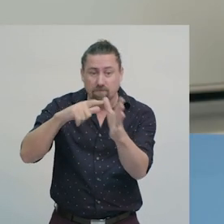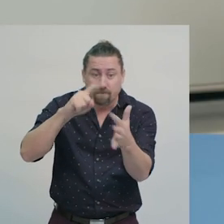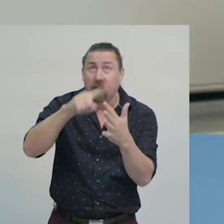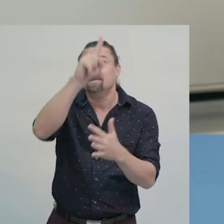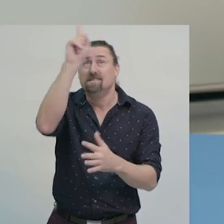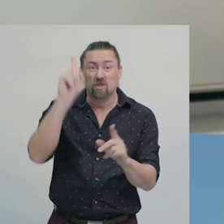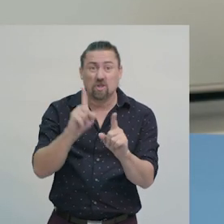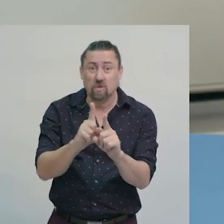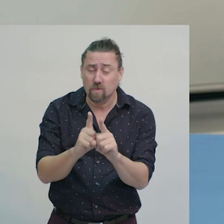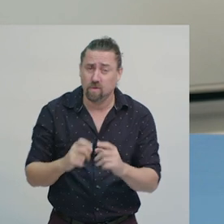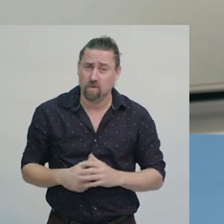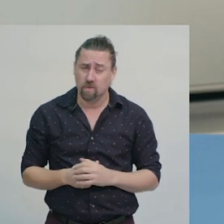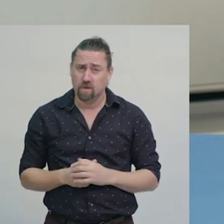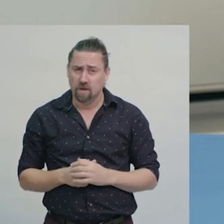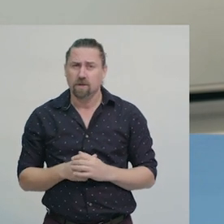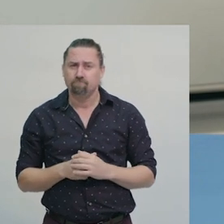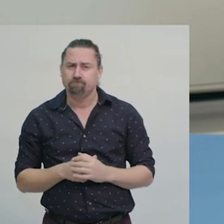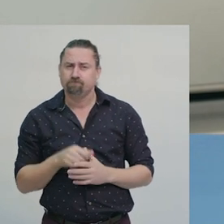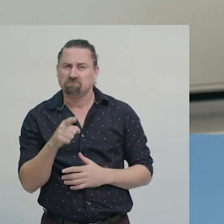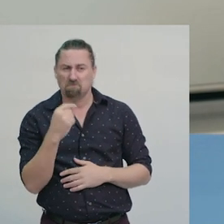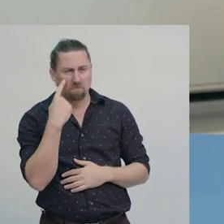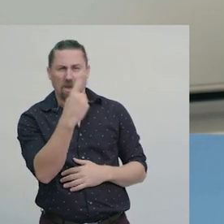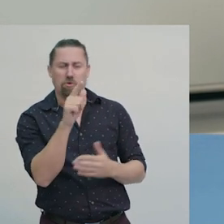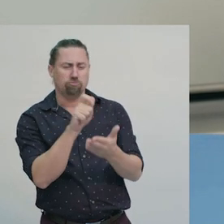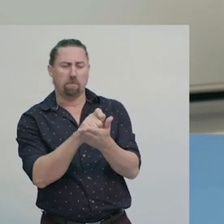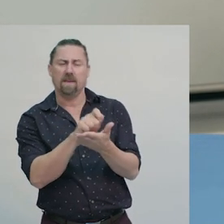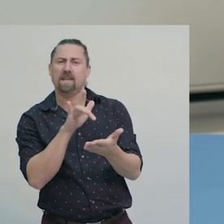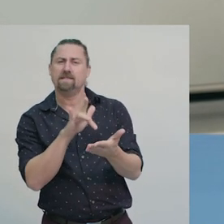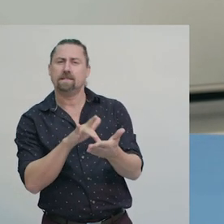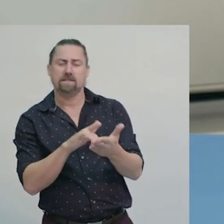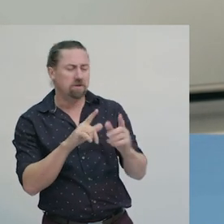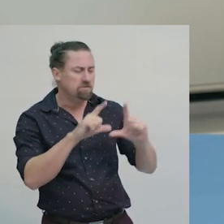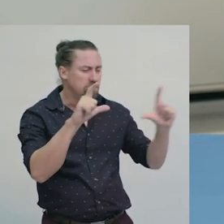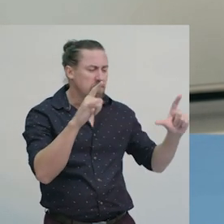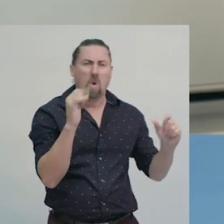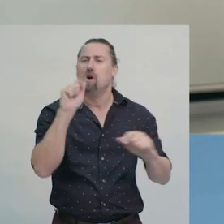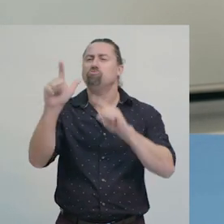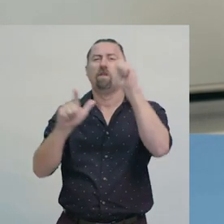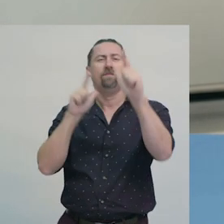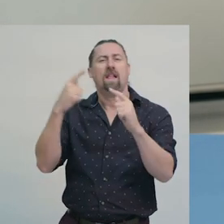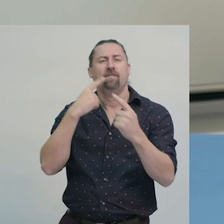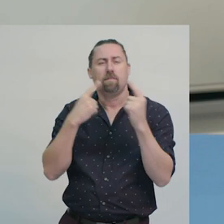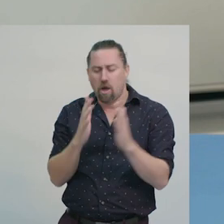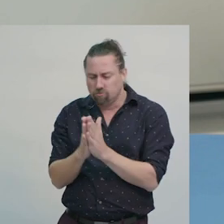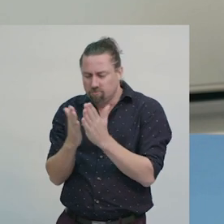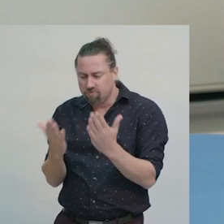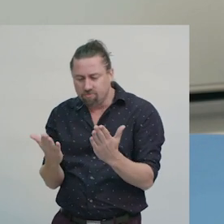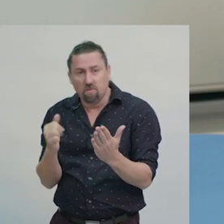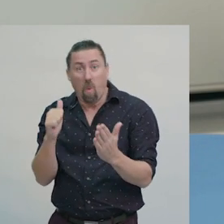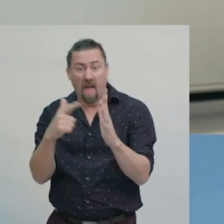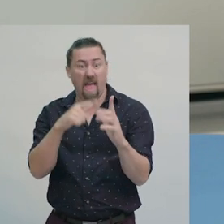Today, you may find a map in a shopping centre, on a tourist pamphlet, or even in an app on your phone.